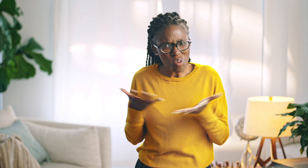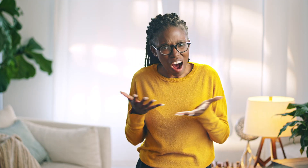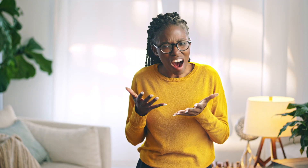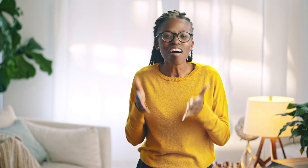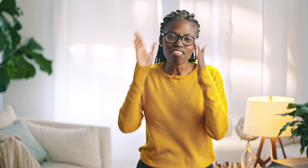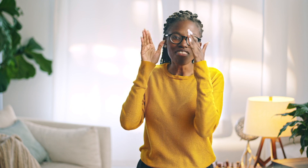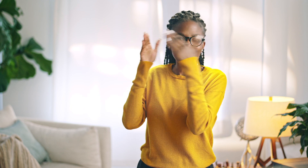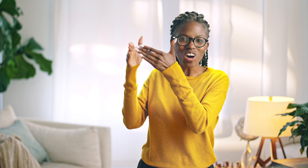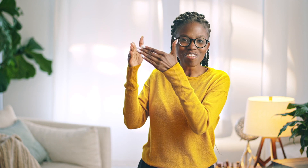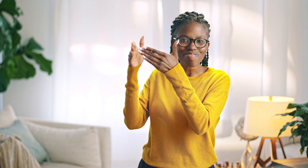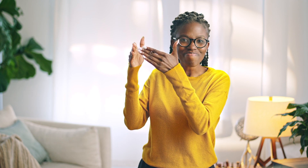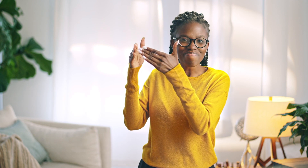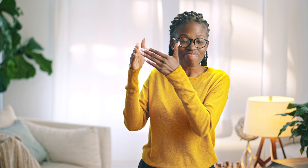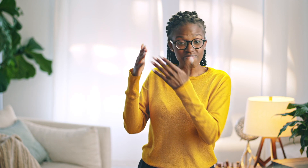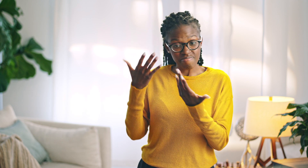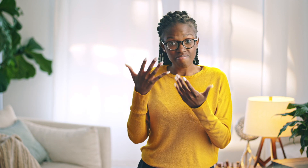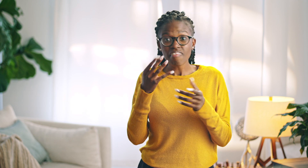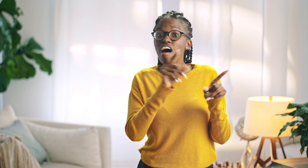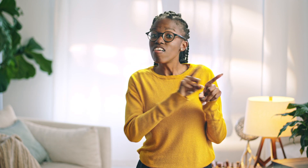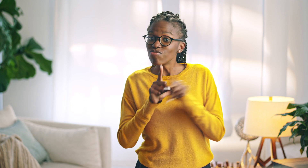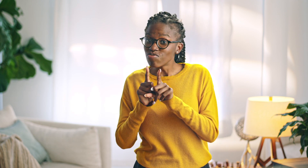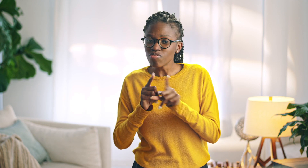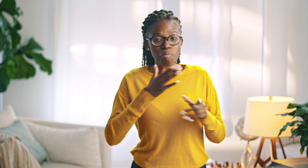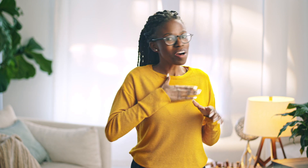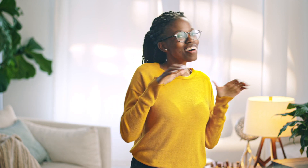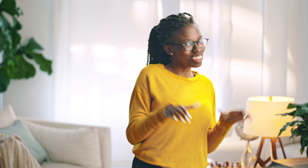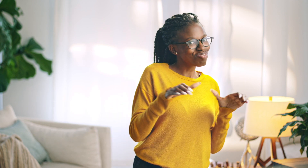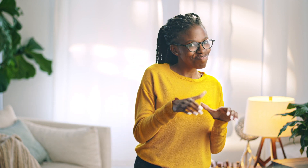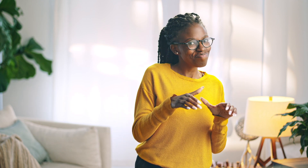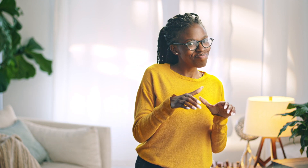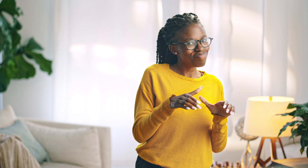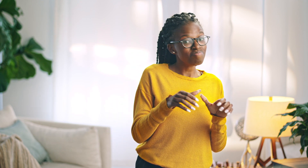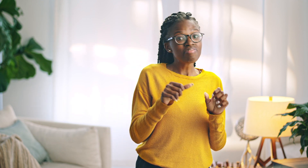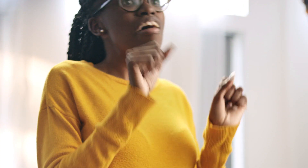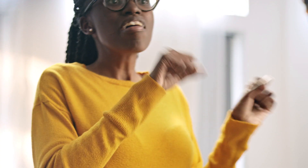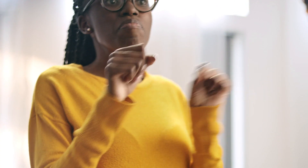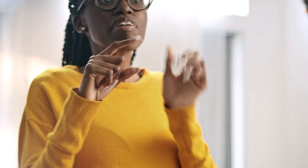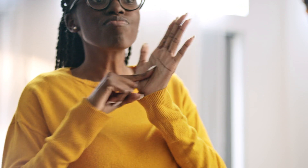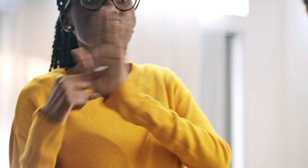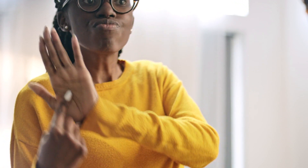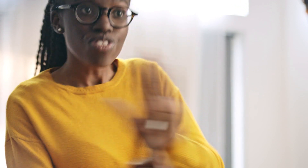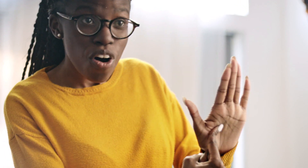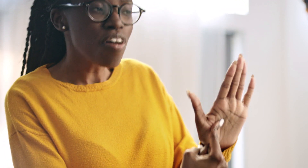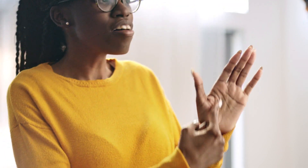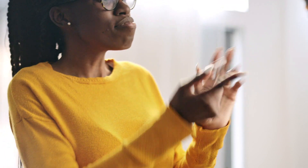How I hear Him is turning my attention to Him. It's through my actions.